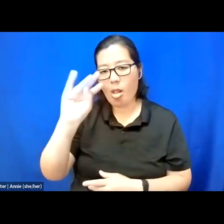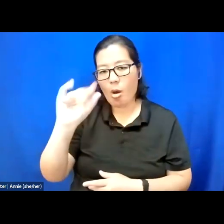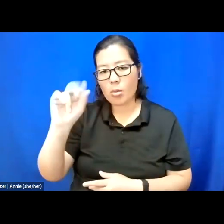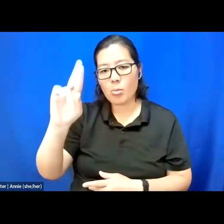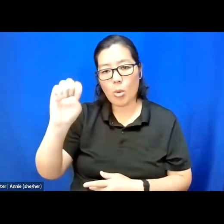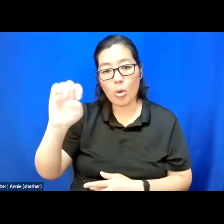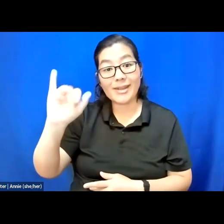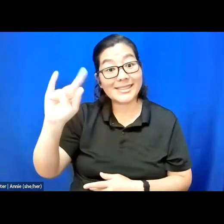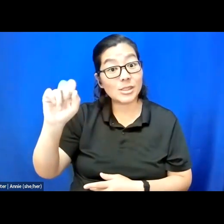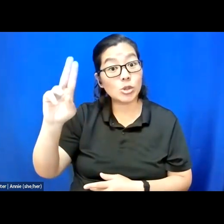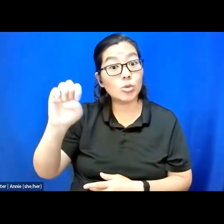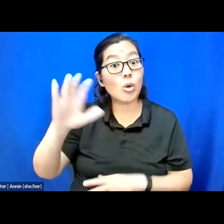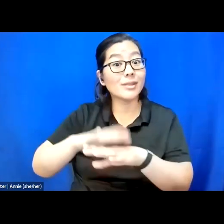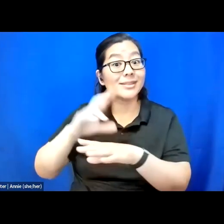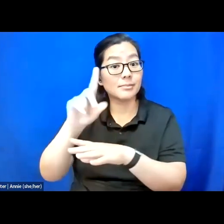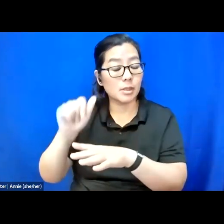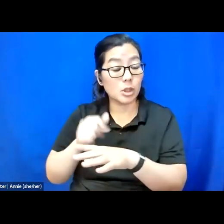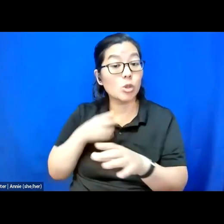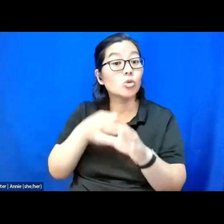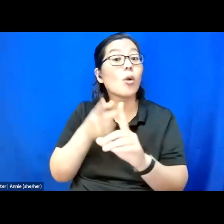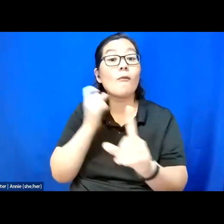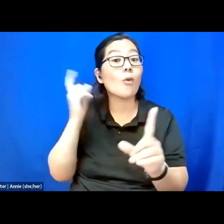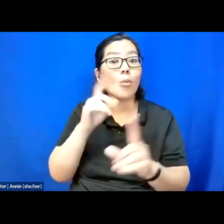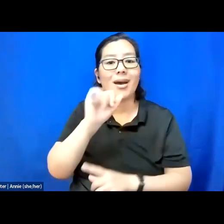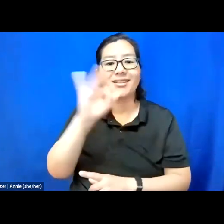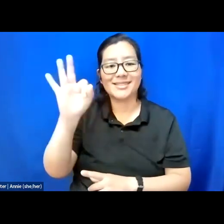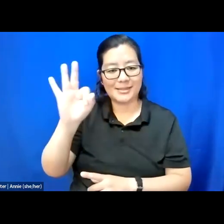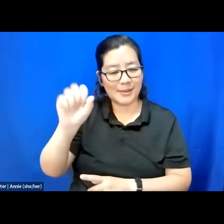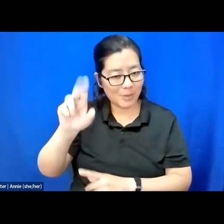I'm joining from San Francisco State University on the unceded ancestral homeland